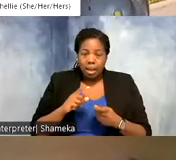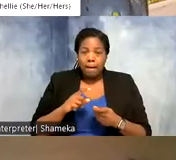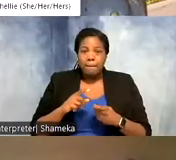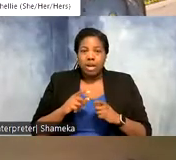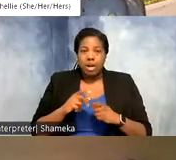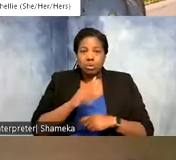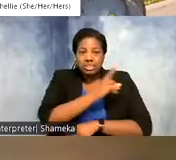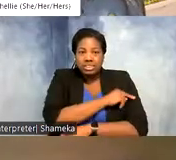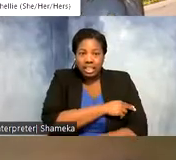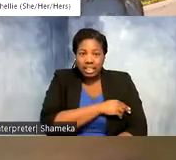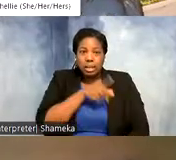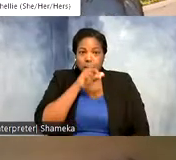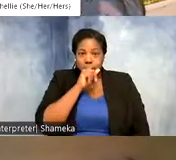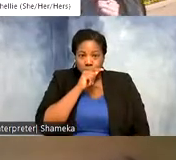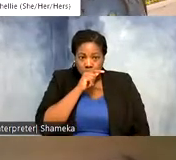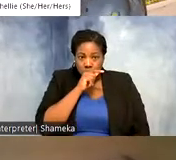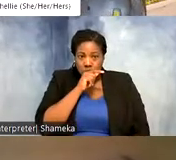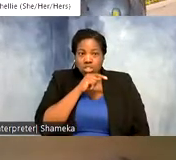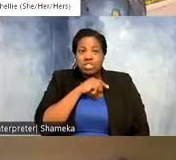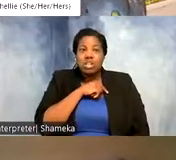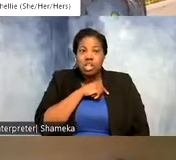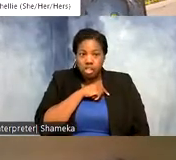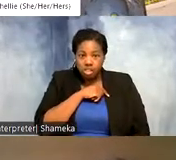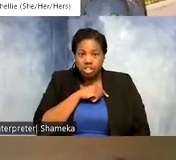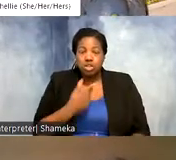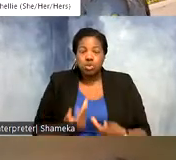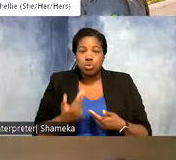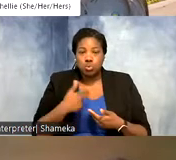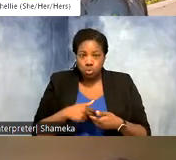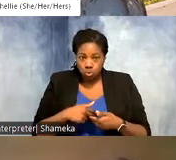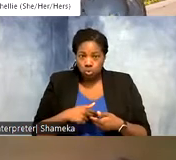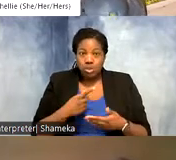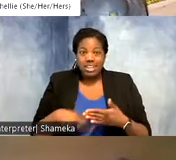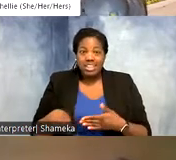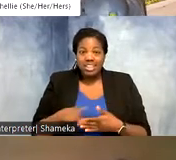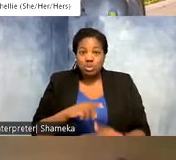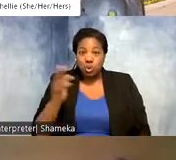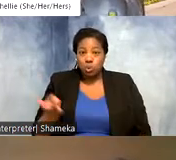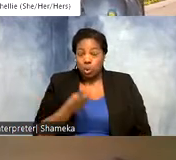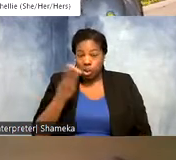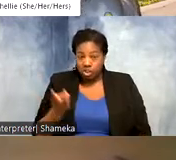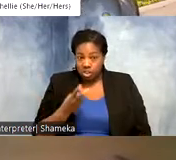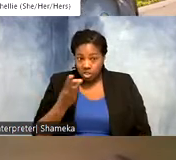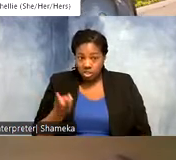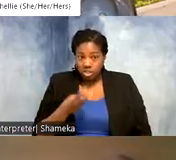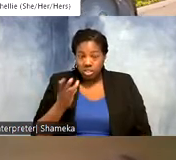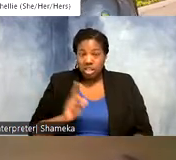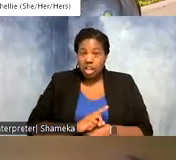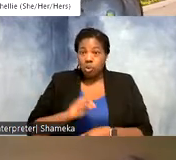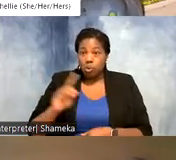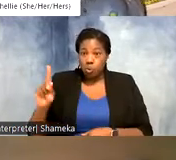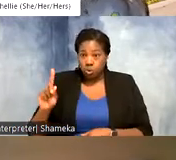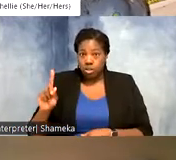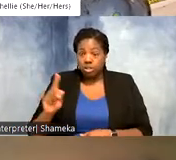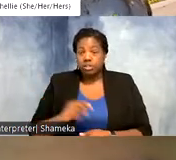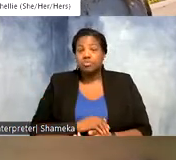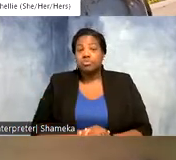birds, and bird banding, I hope you can join us next Wednesday, May 11th at 1 pm Eastern, where we will